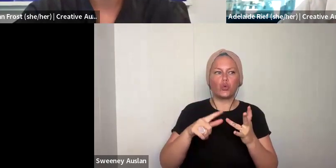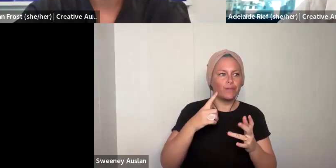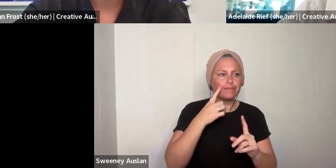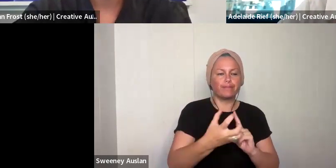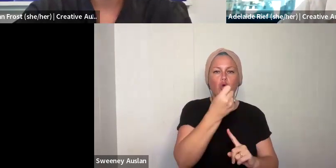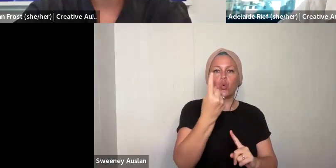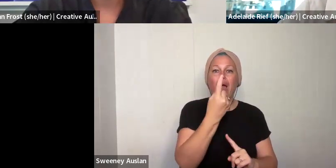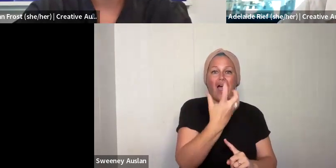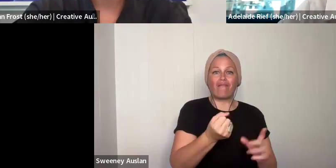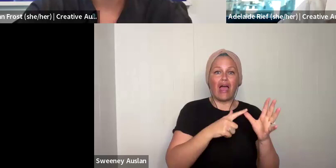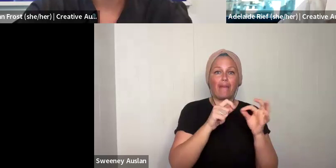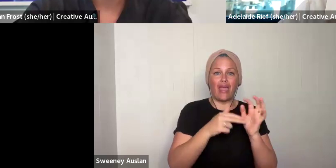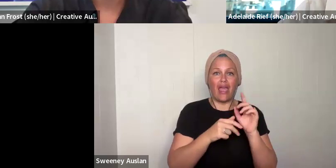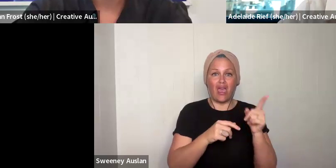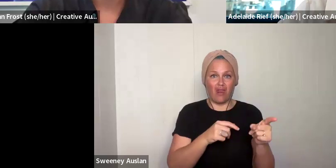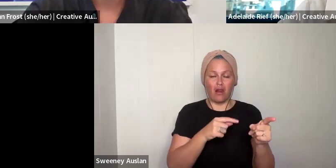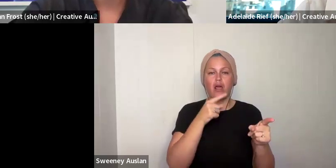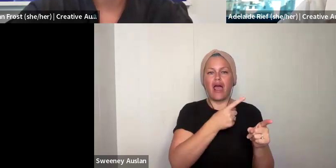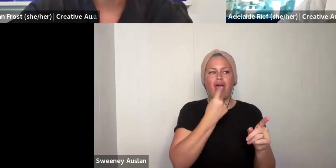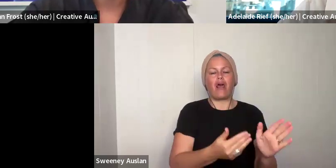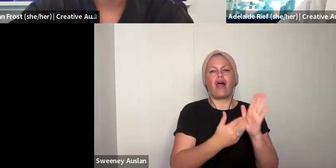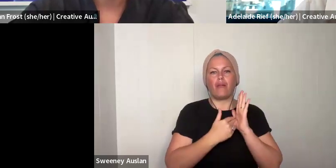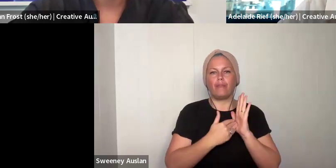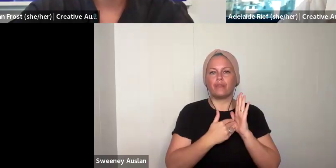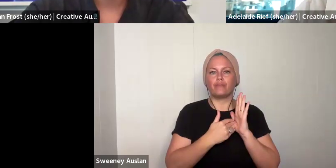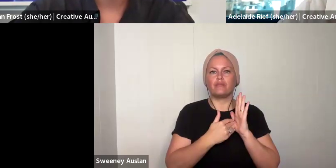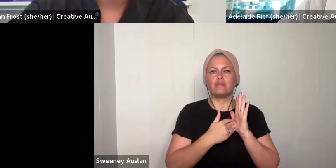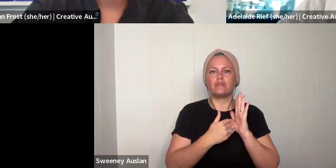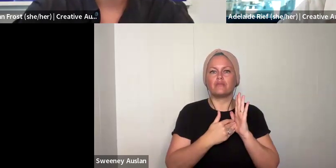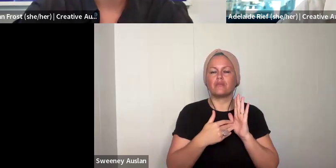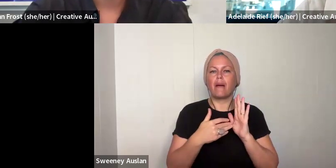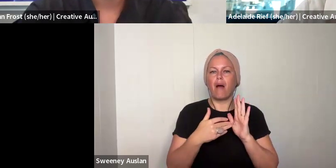Creative Australia. If you don't have one, you will need to identify someone who